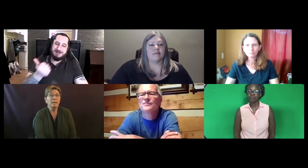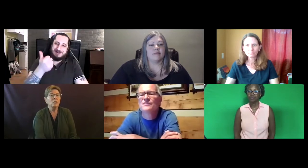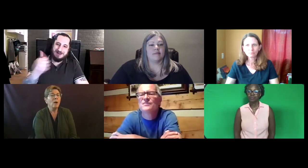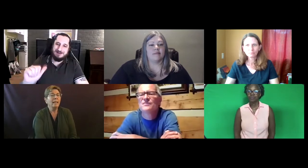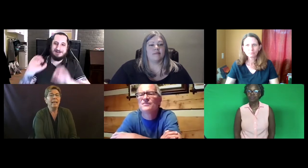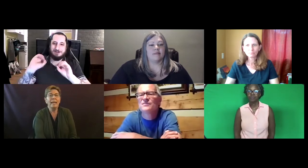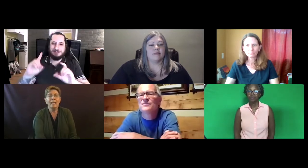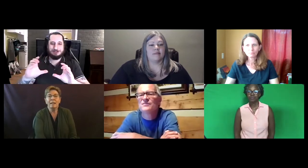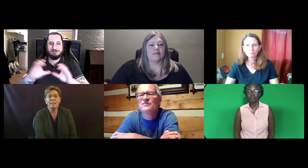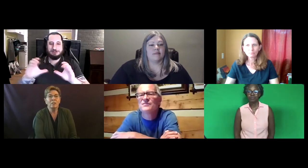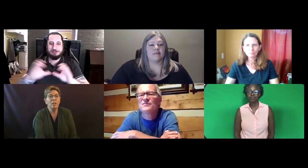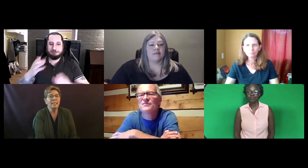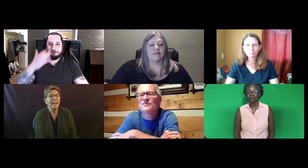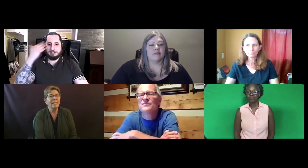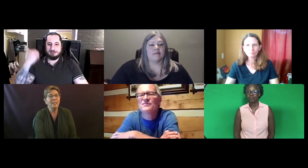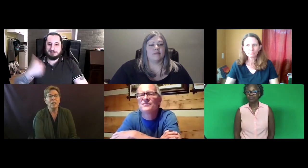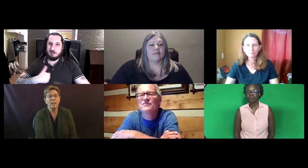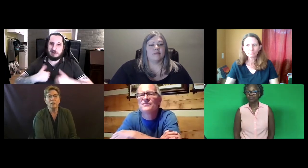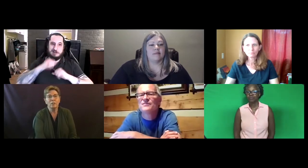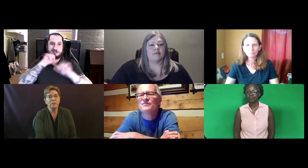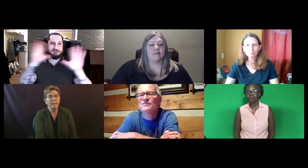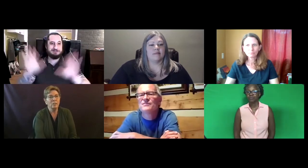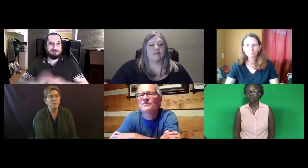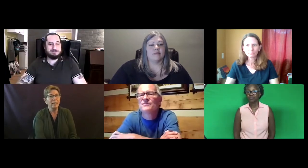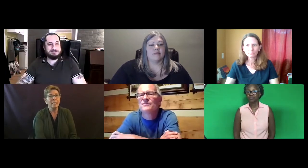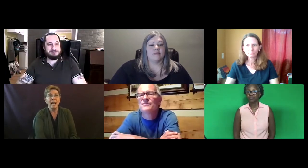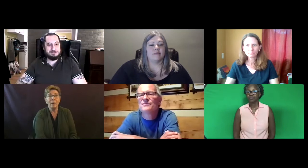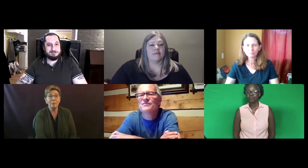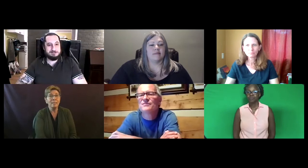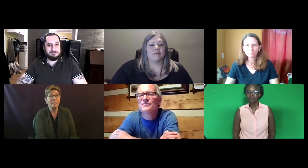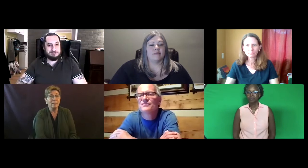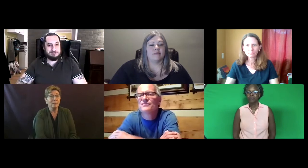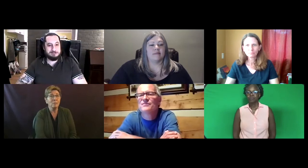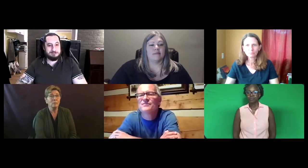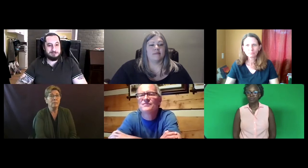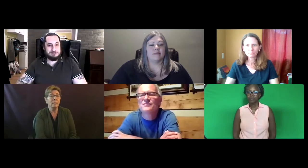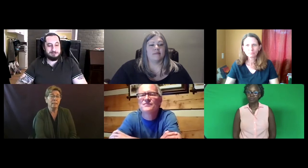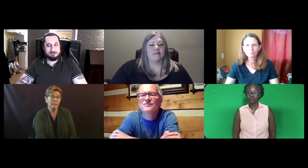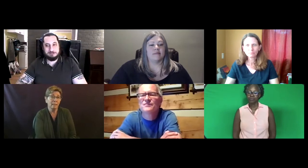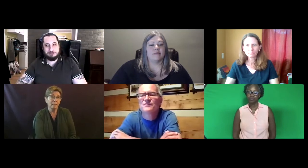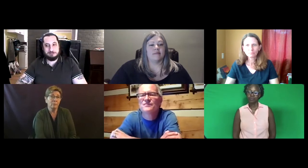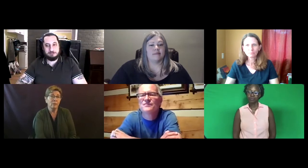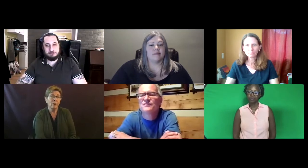So I cannot suggest any educational certification because I received absolutely nothing regarding